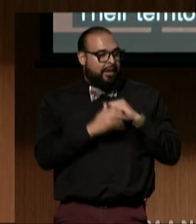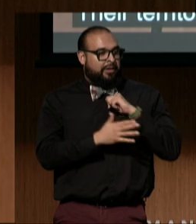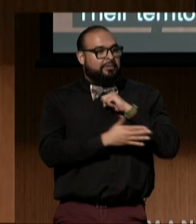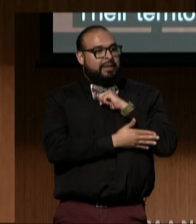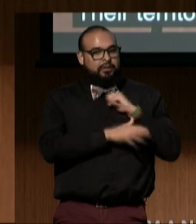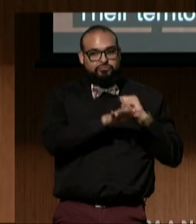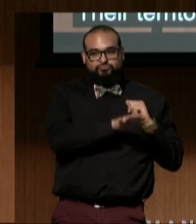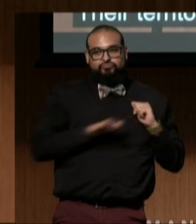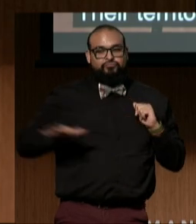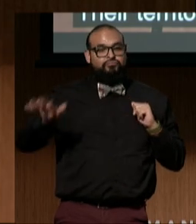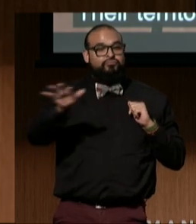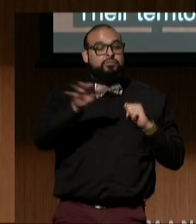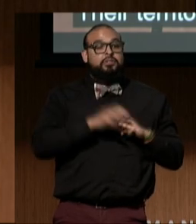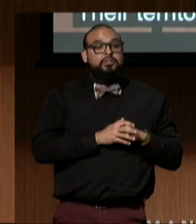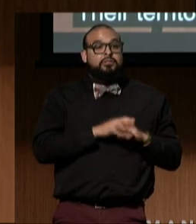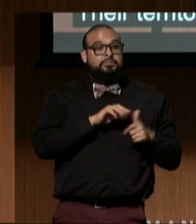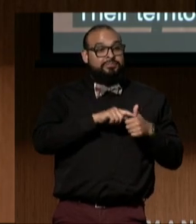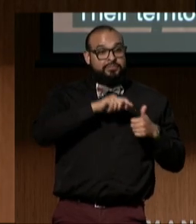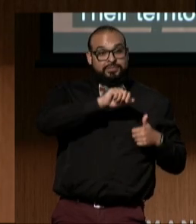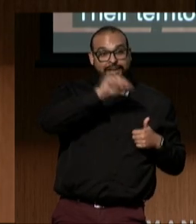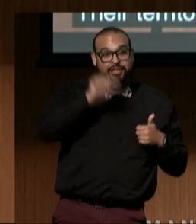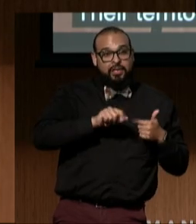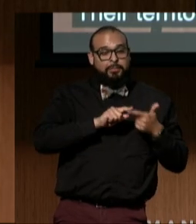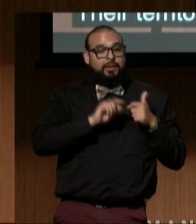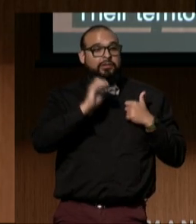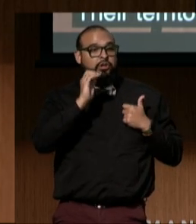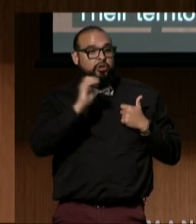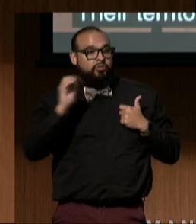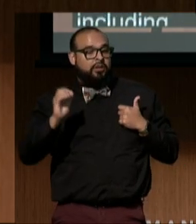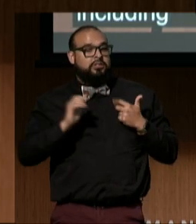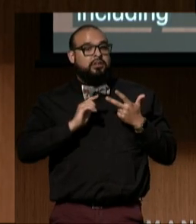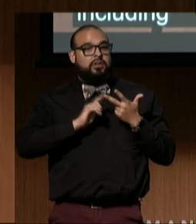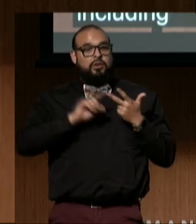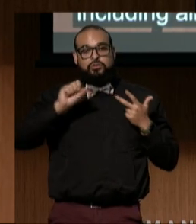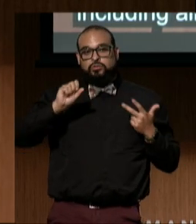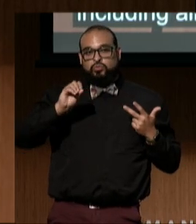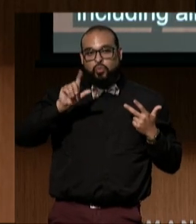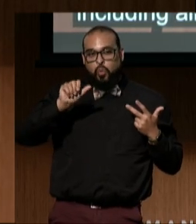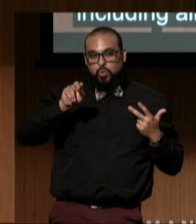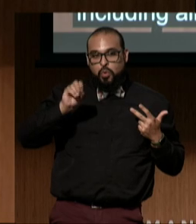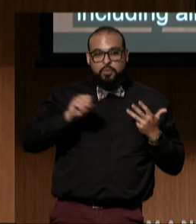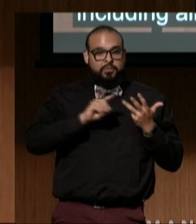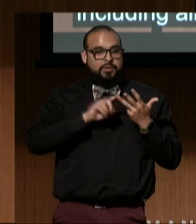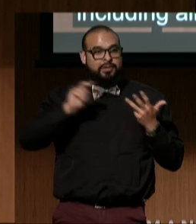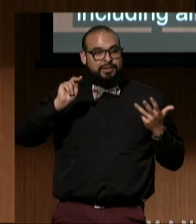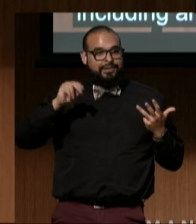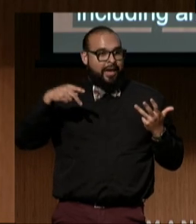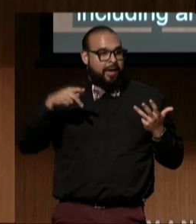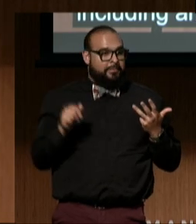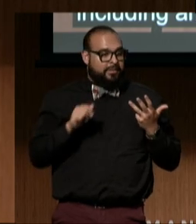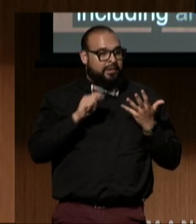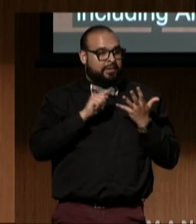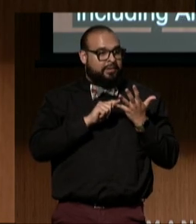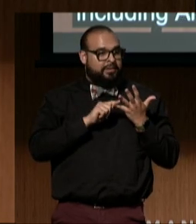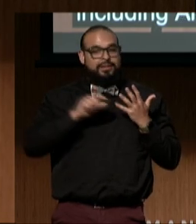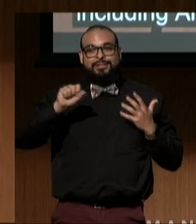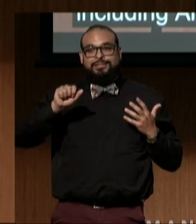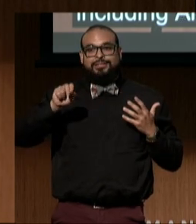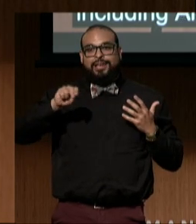including Alameda, Contra Costa, Solano, Napa, and San Joaquin.